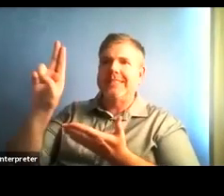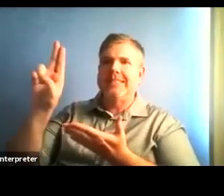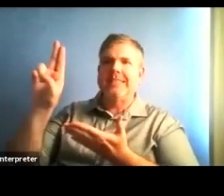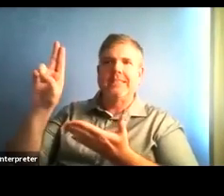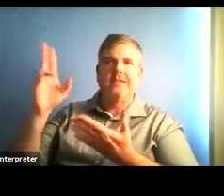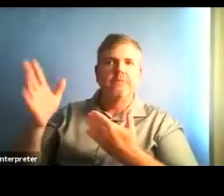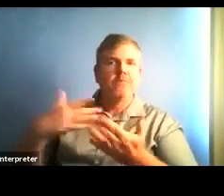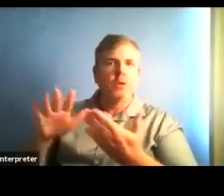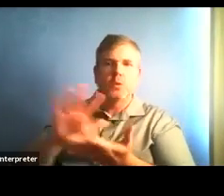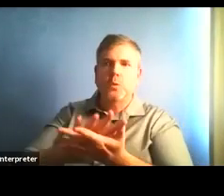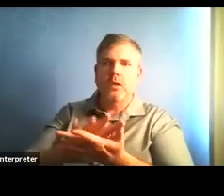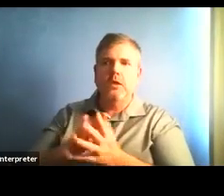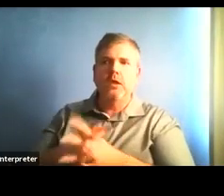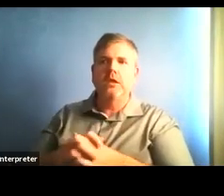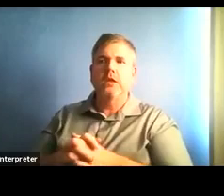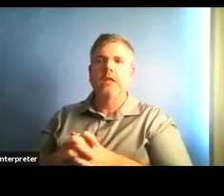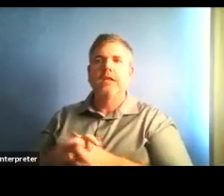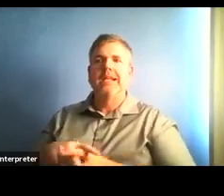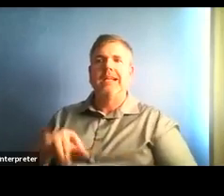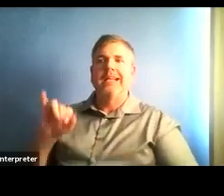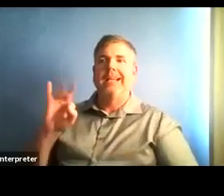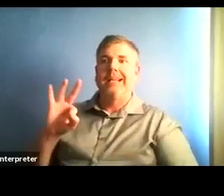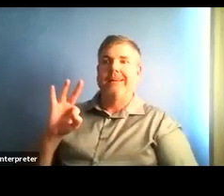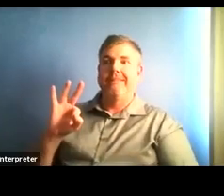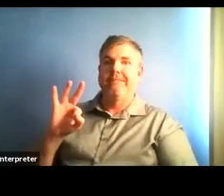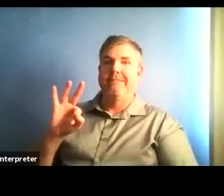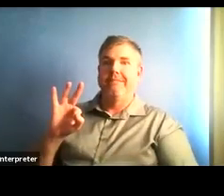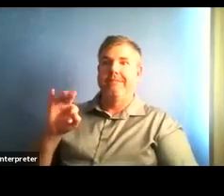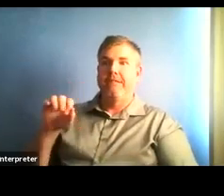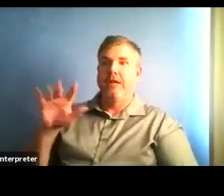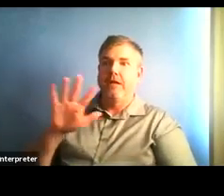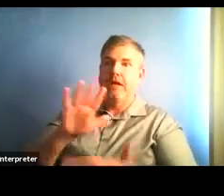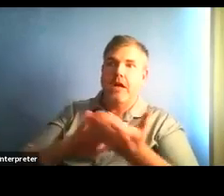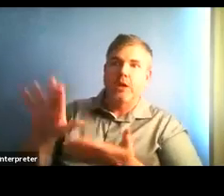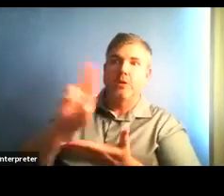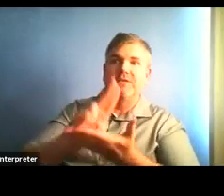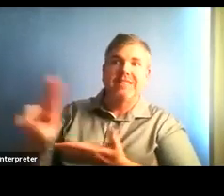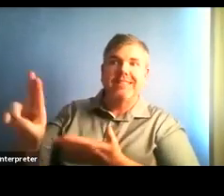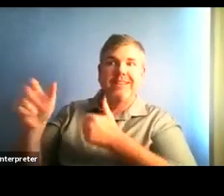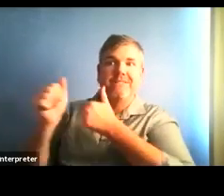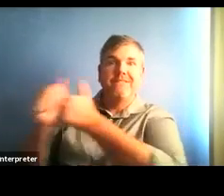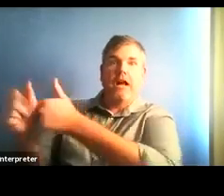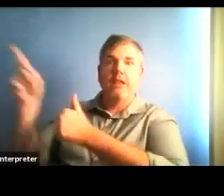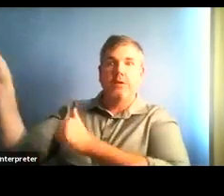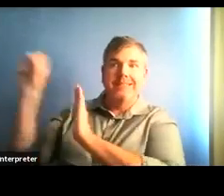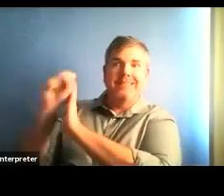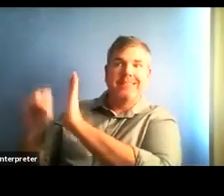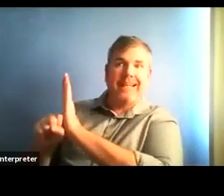follow the governor's state guidance for reopening, which is gives very specific